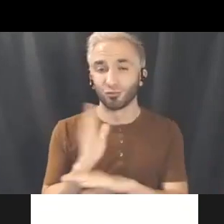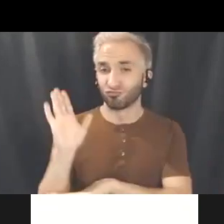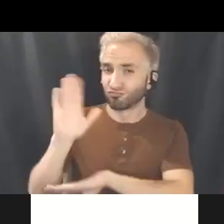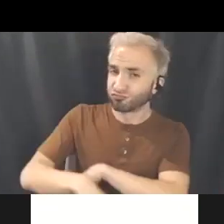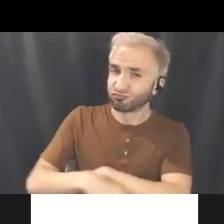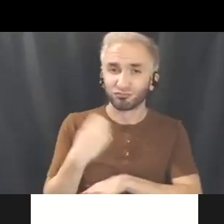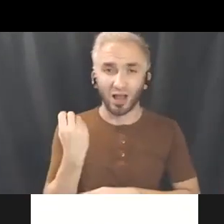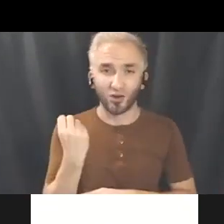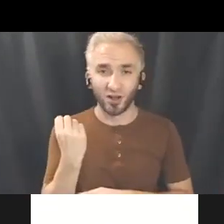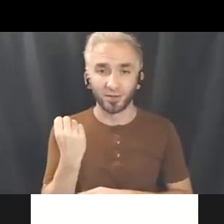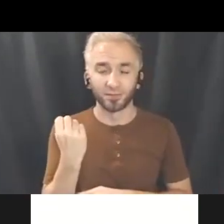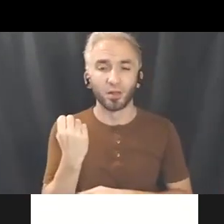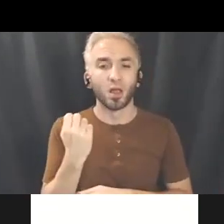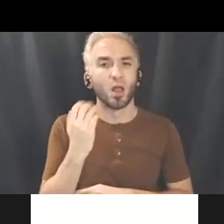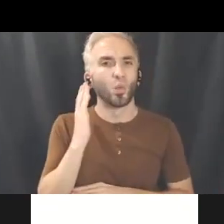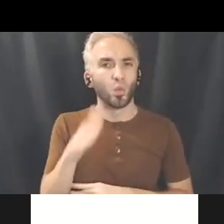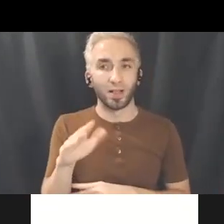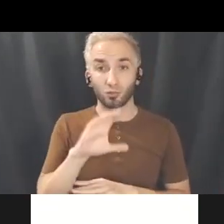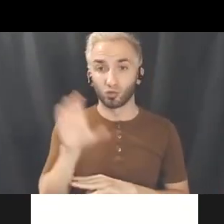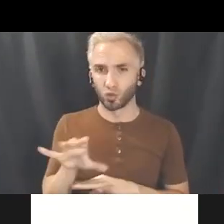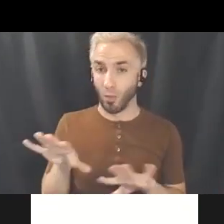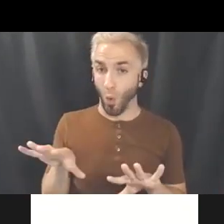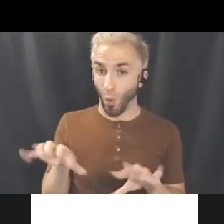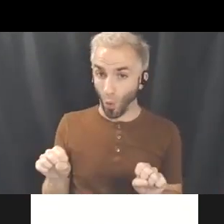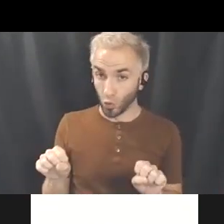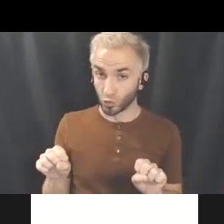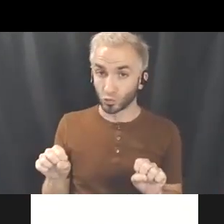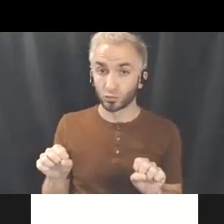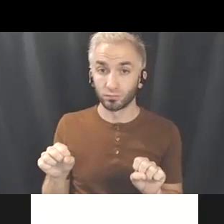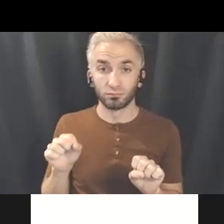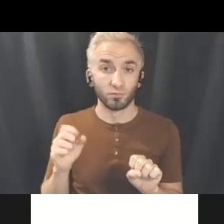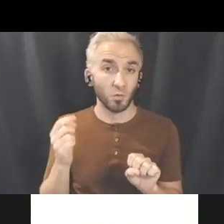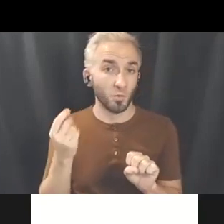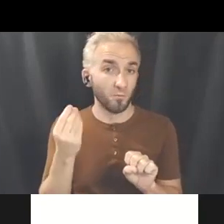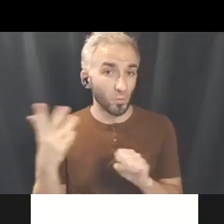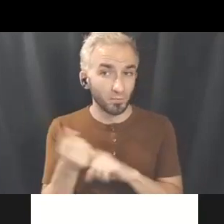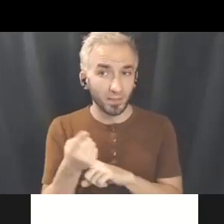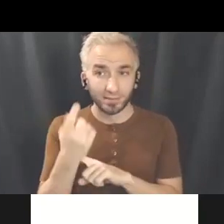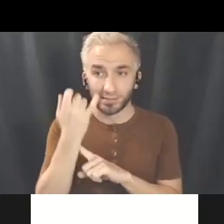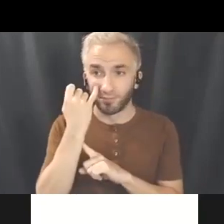We are gonna hold the room for a few minutes if people do still want to finish up writing